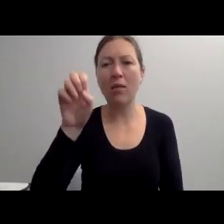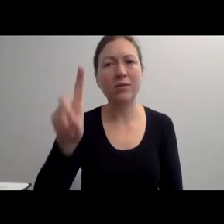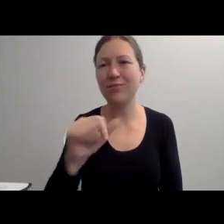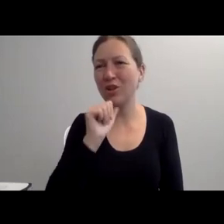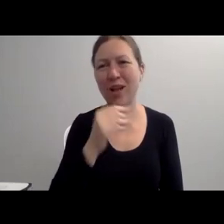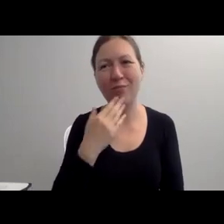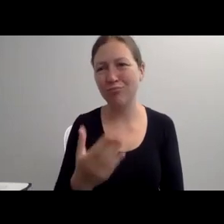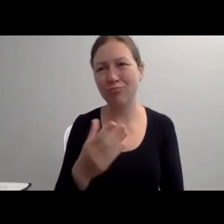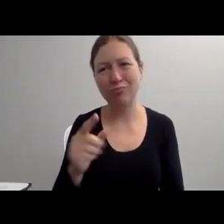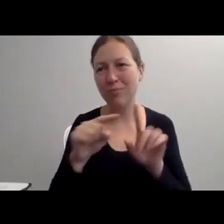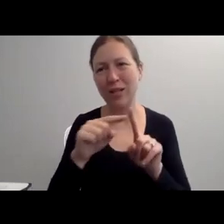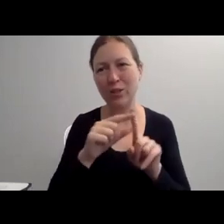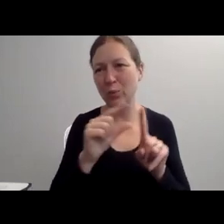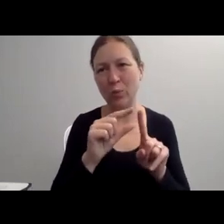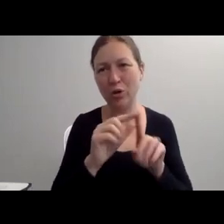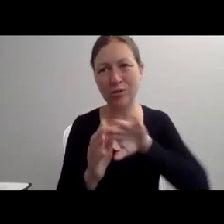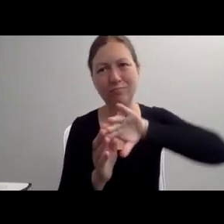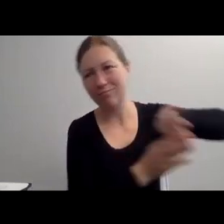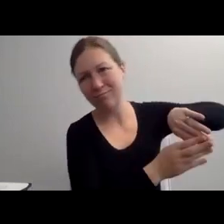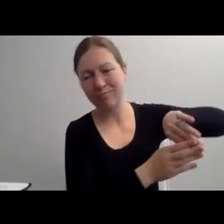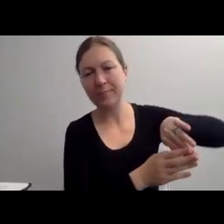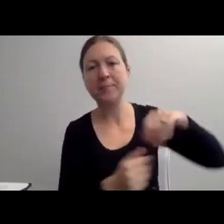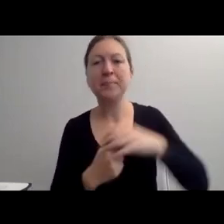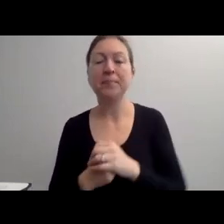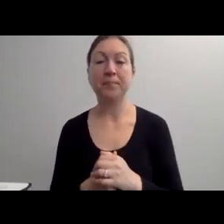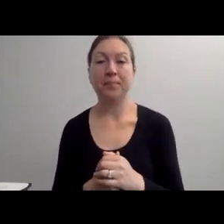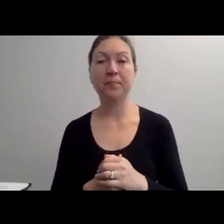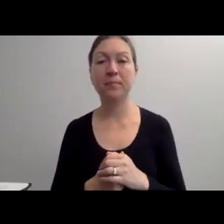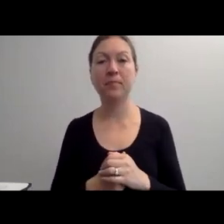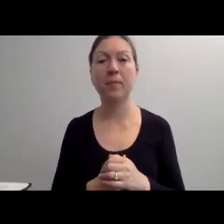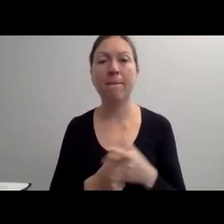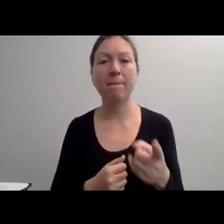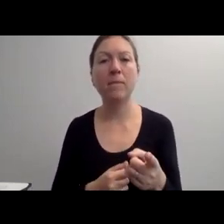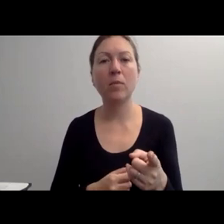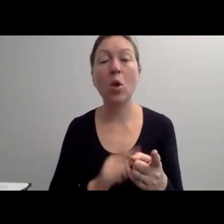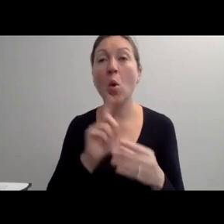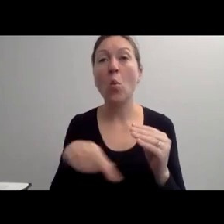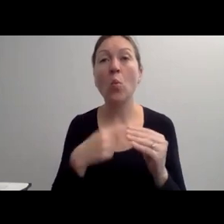"AND I WANT TO RECOMMEND TO ANYONE IN THE JOURNALISM PROFESSION, REPORTING, STORY TELLING,